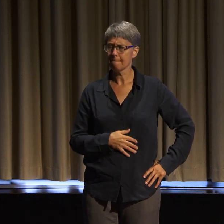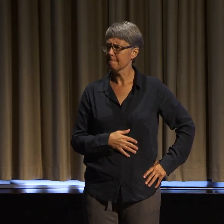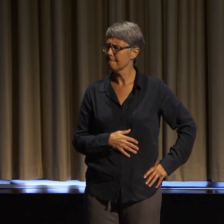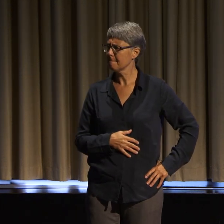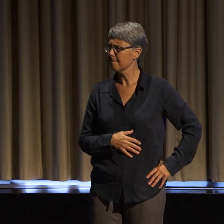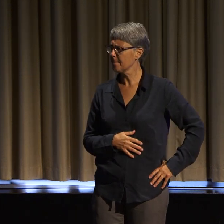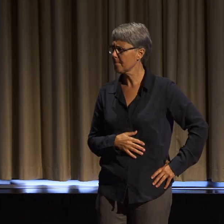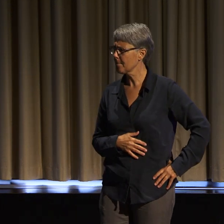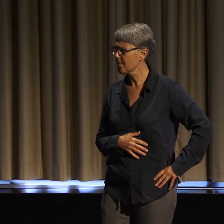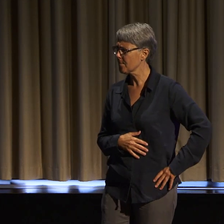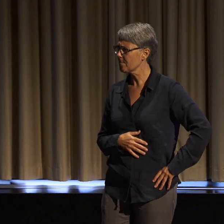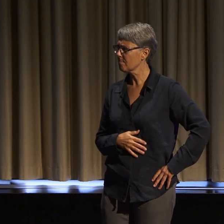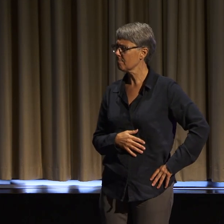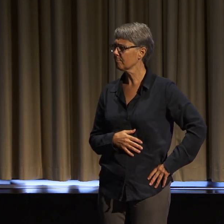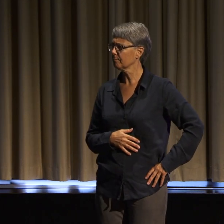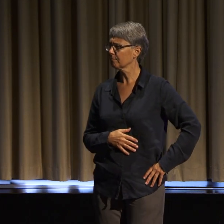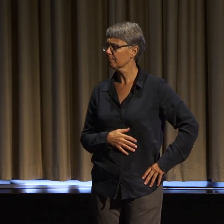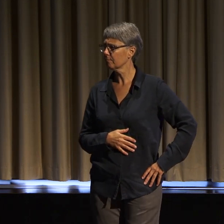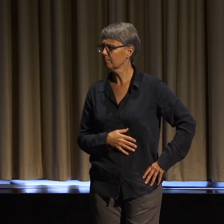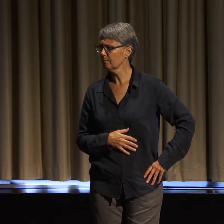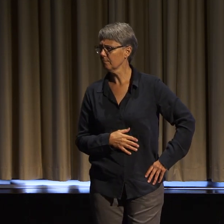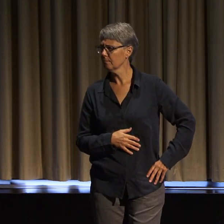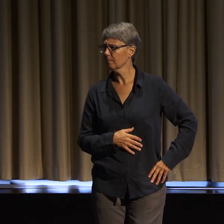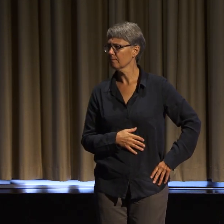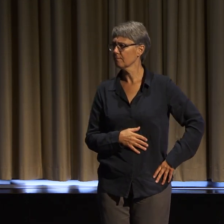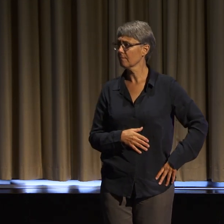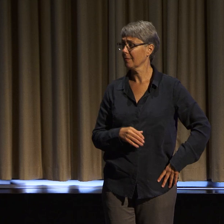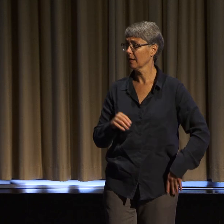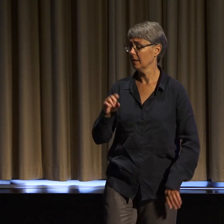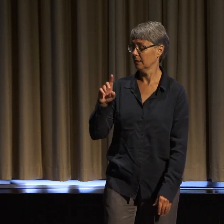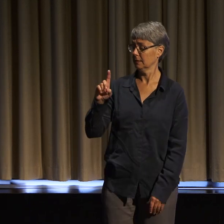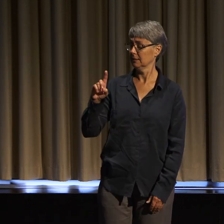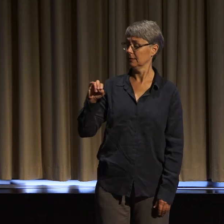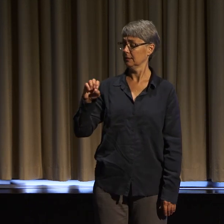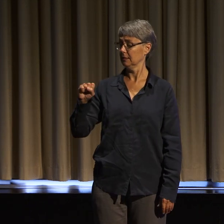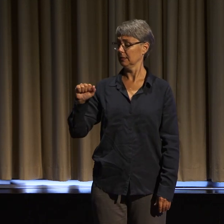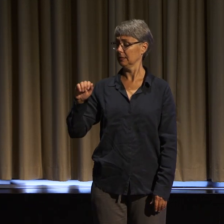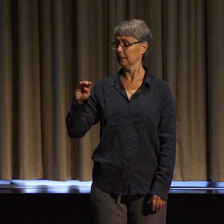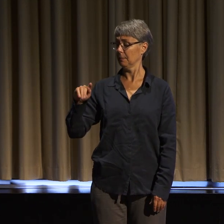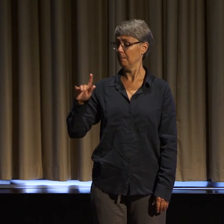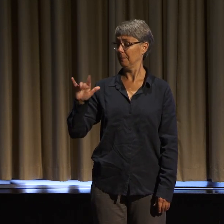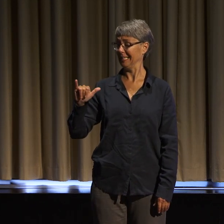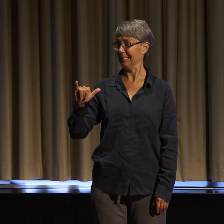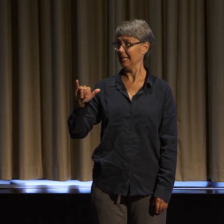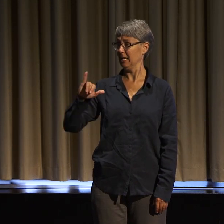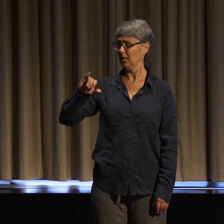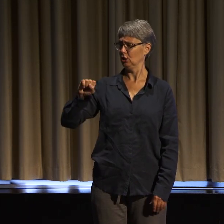Because I would argue that disability justice-- disability justice, the term--